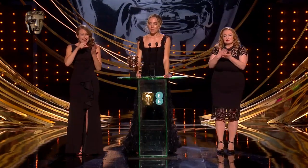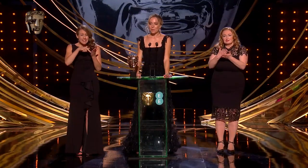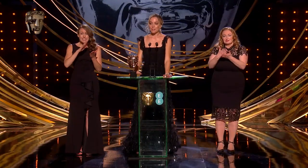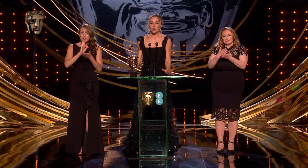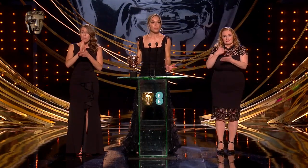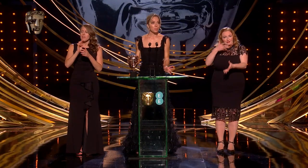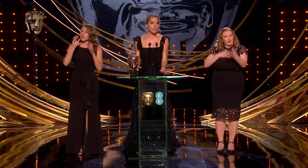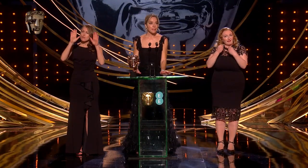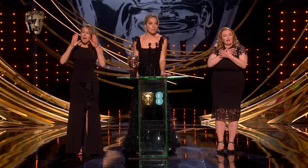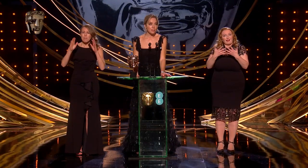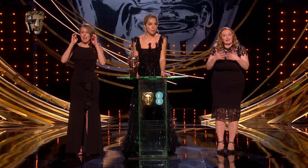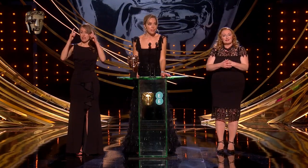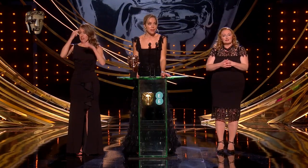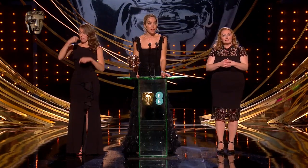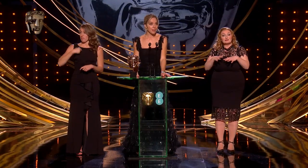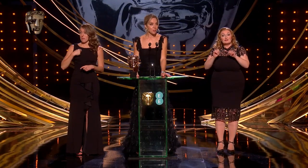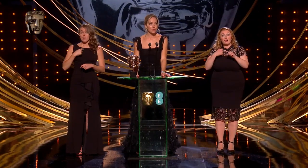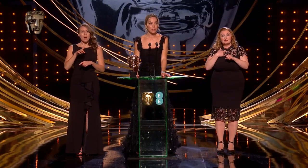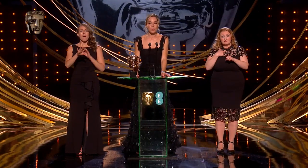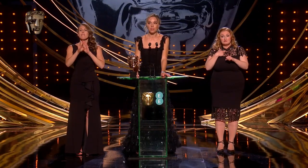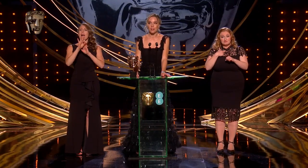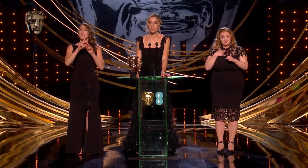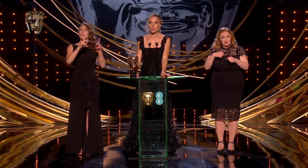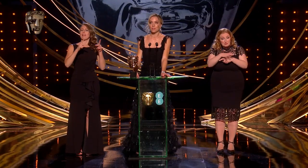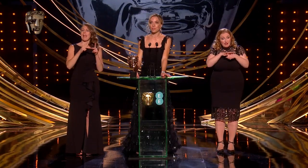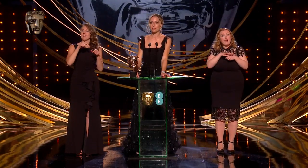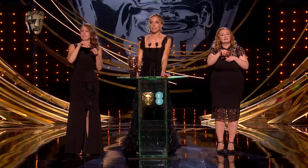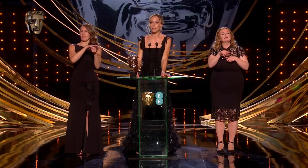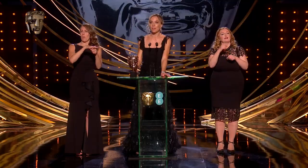It started with the place, a place I thought I knew really well, Gloucester, Massachusetts. But